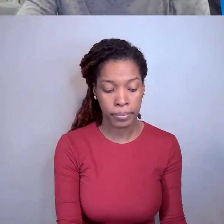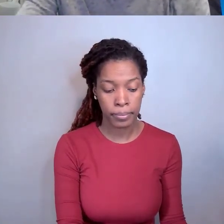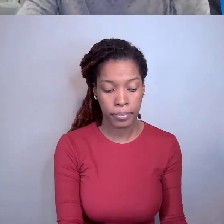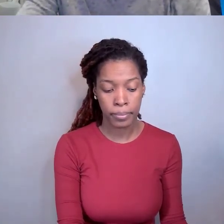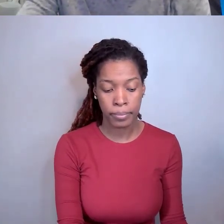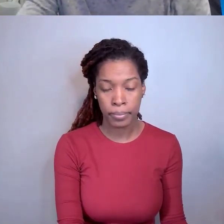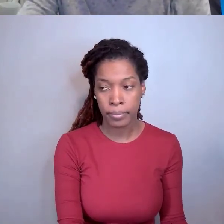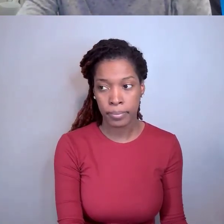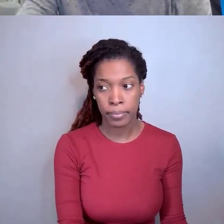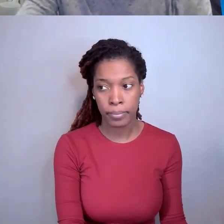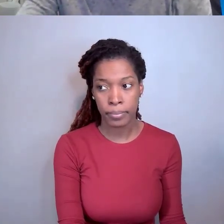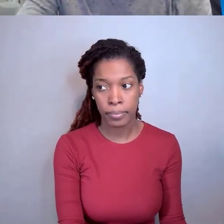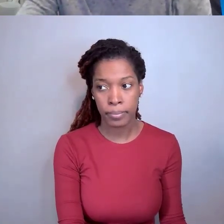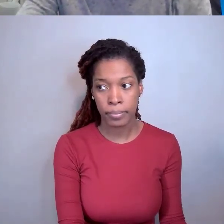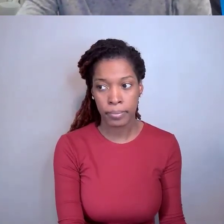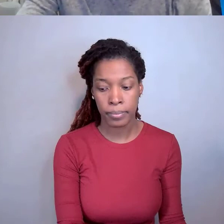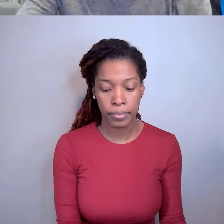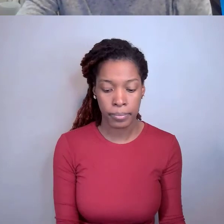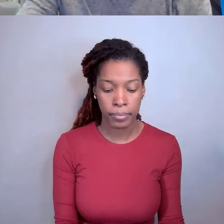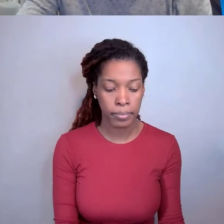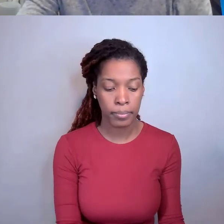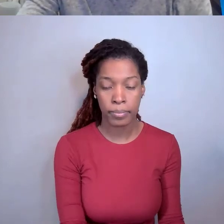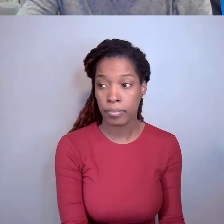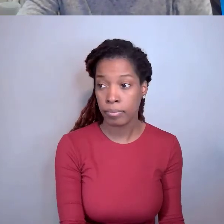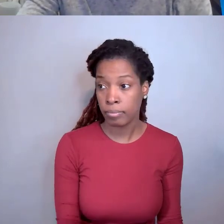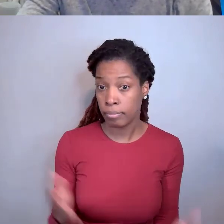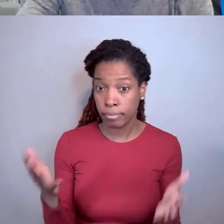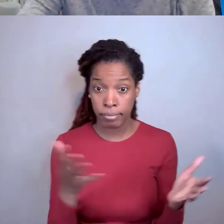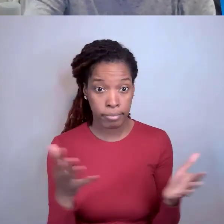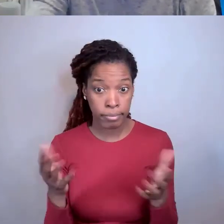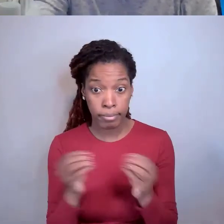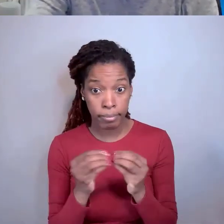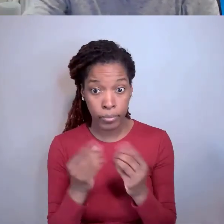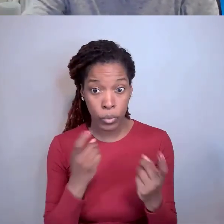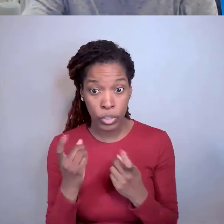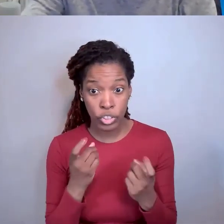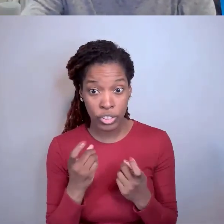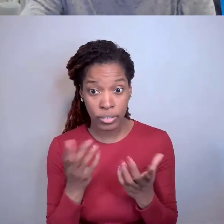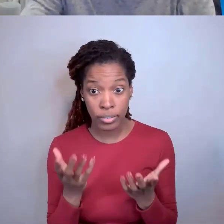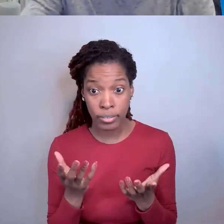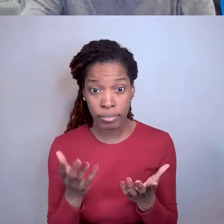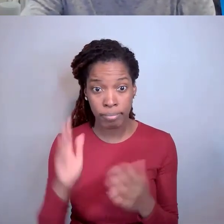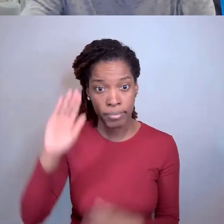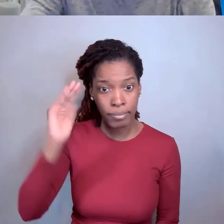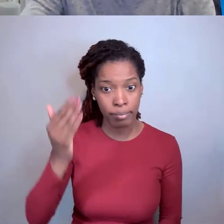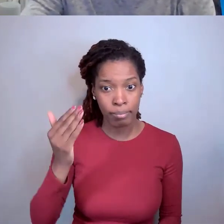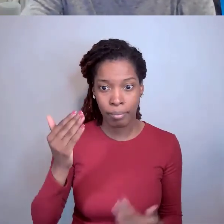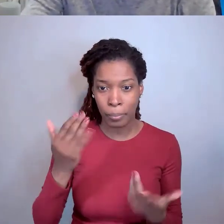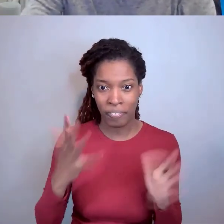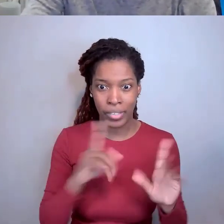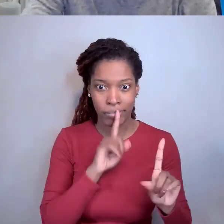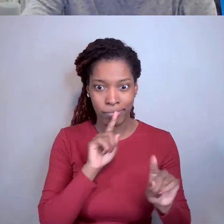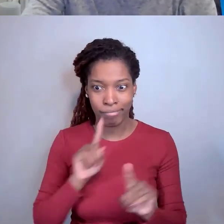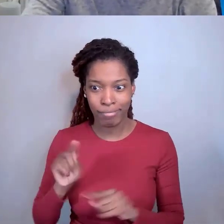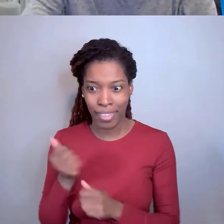Kristin Ta: Neat. Do we have any more questions that we can answer for you all? Looks like we've gotten through everything that was in the Q and A.